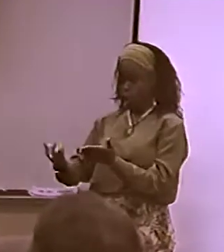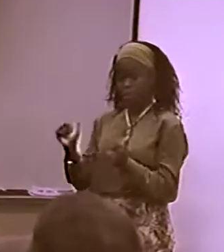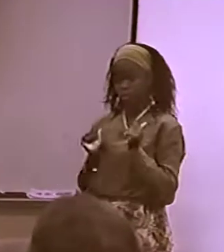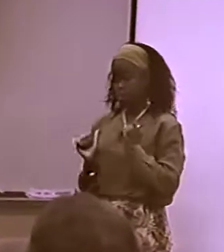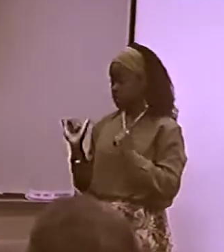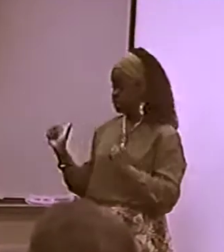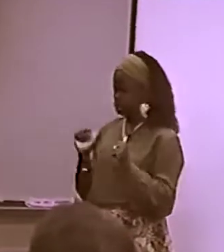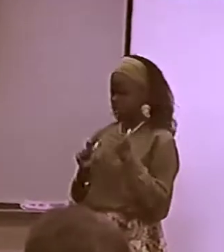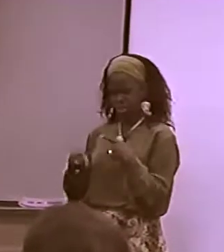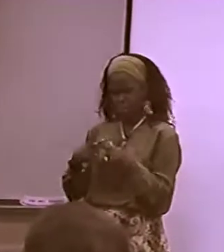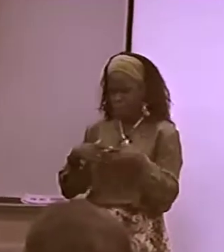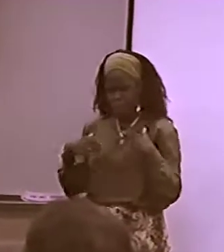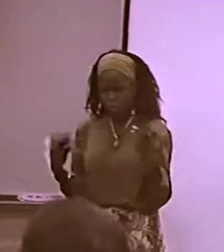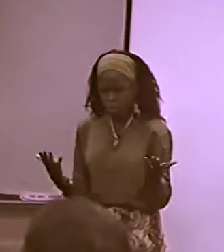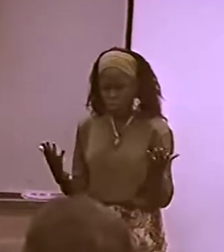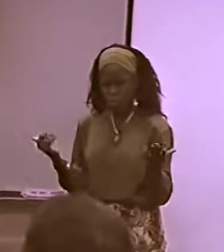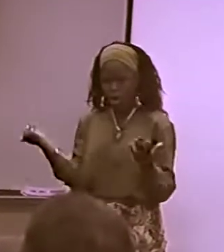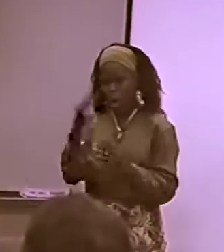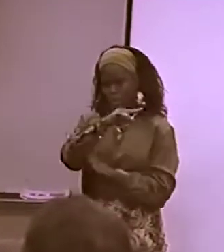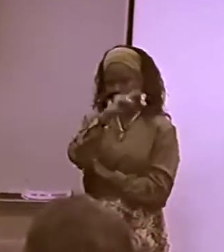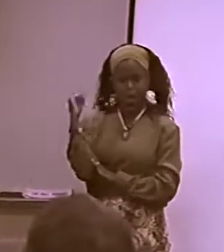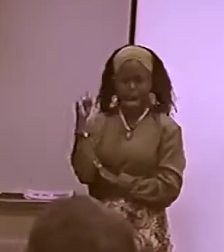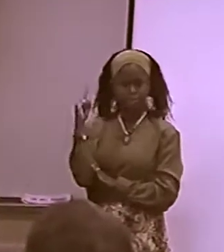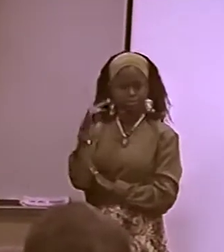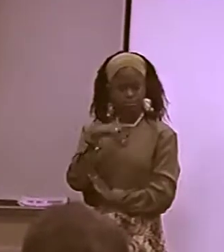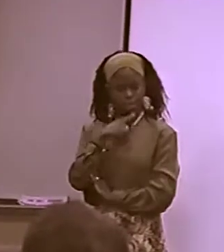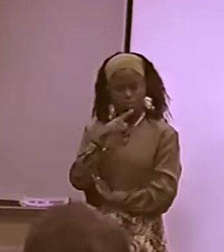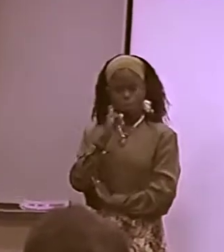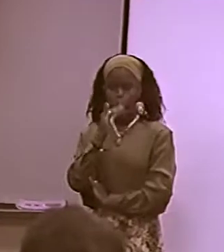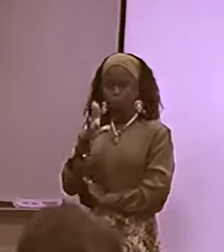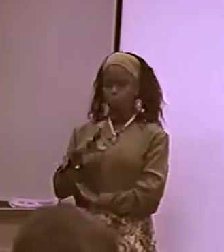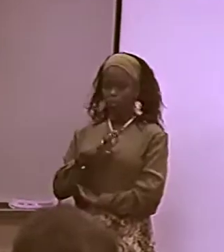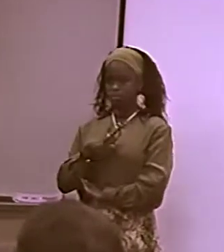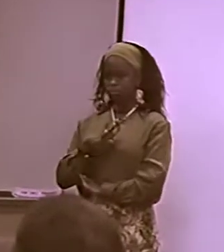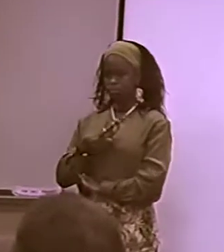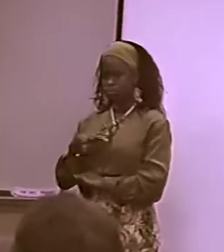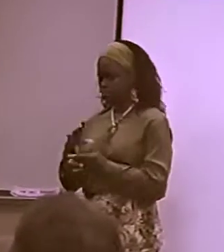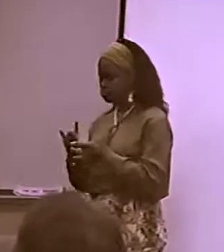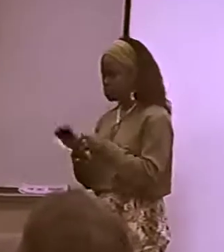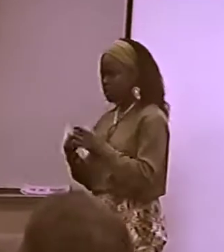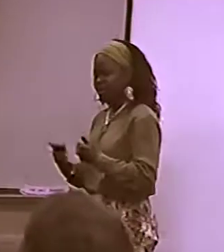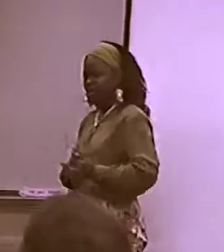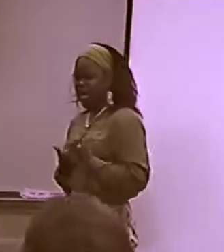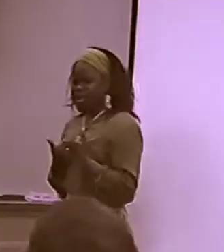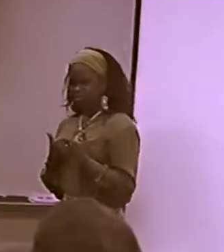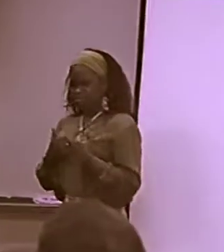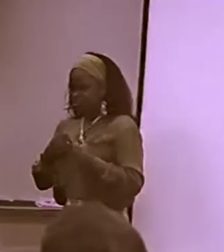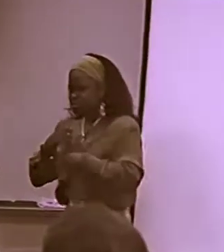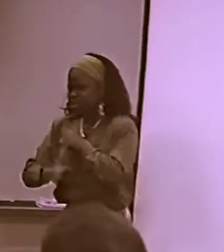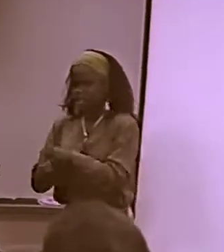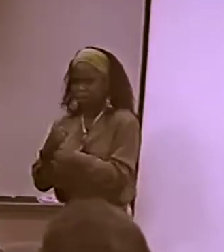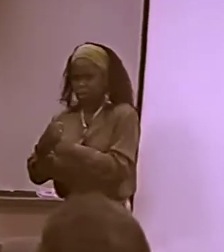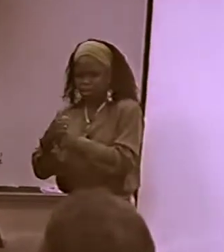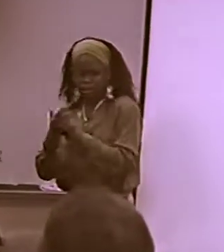SHE'S A BLACK HEARING WOMAN WHO WROTE THIS PLAY ABOUT ALL BLACK HEARING WOMEN